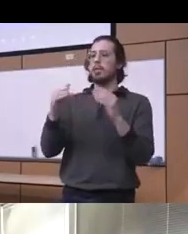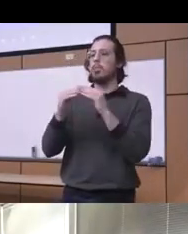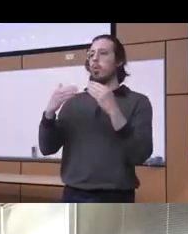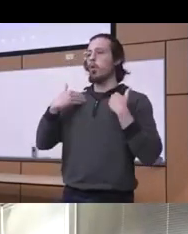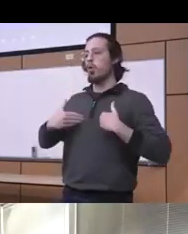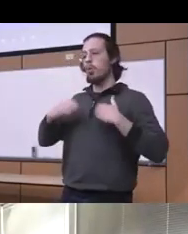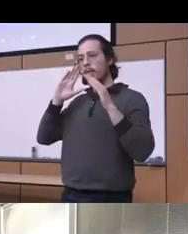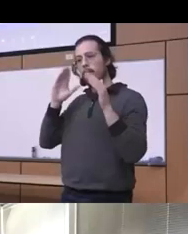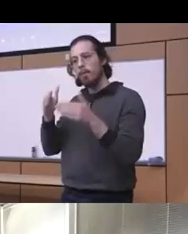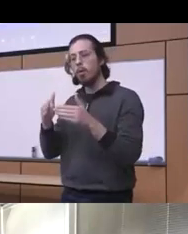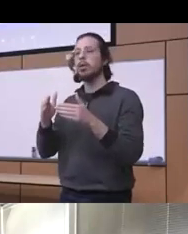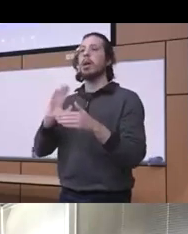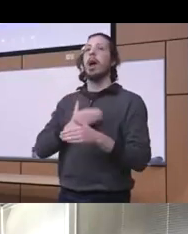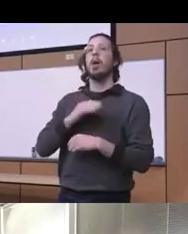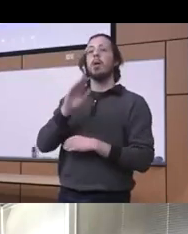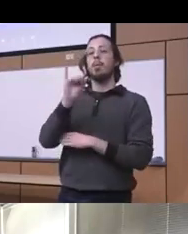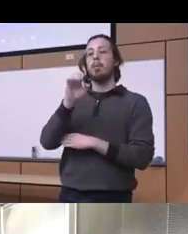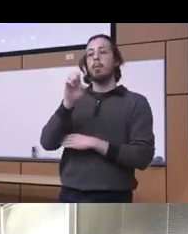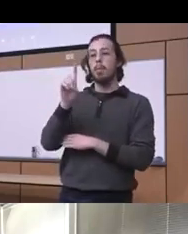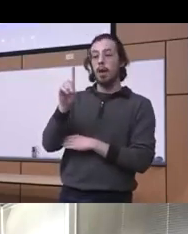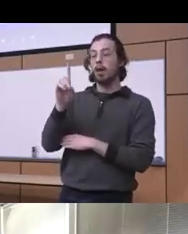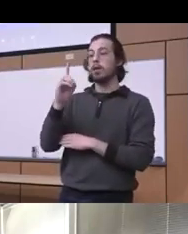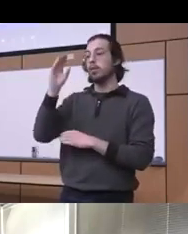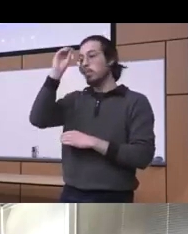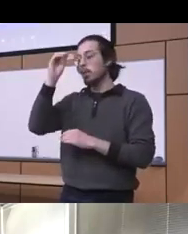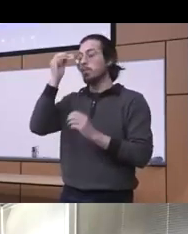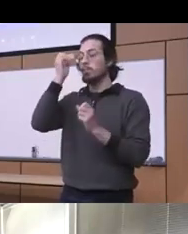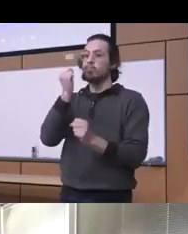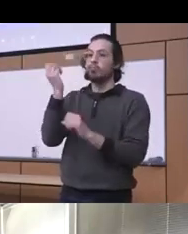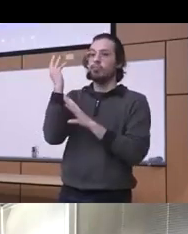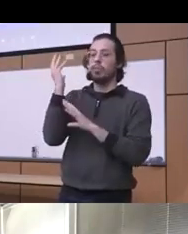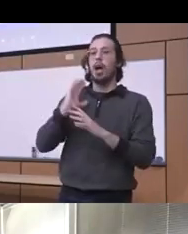own biases we need to work through our own really perceptions our own assumptions you